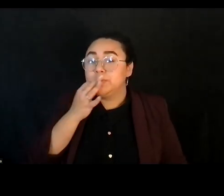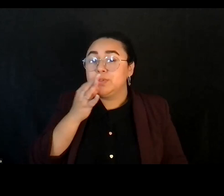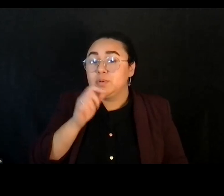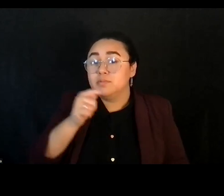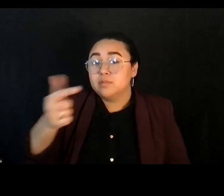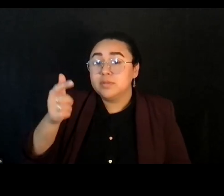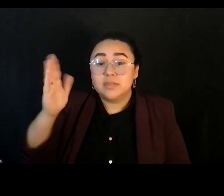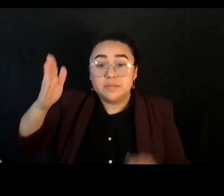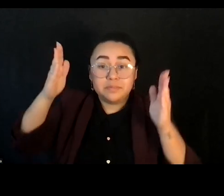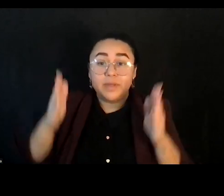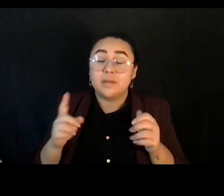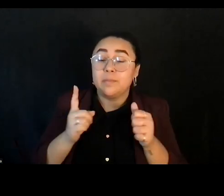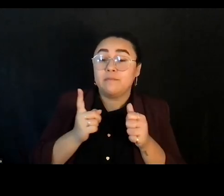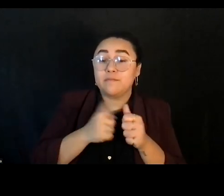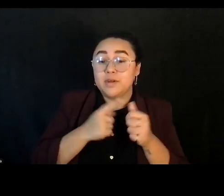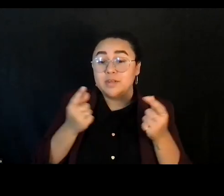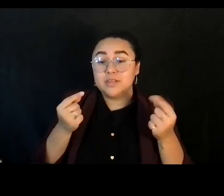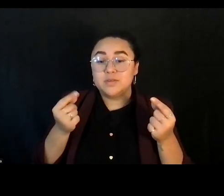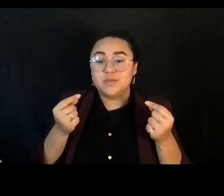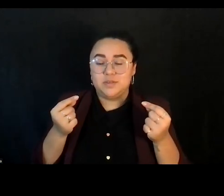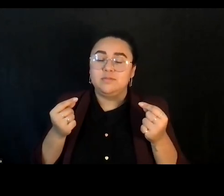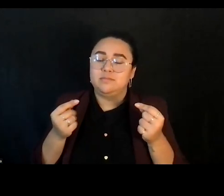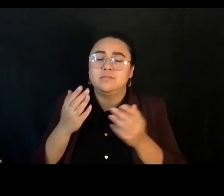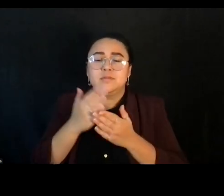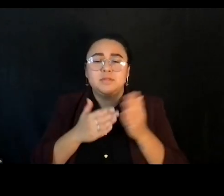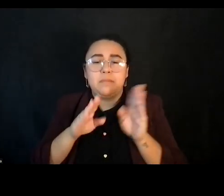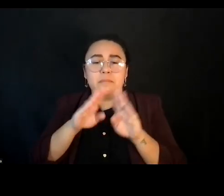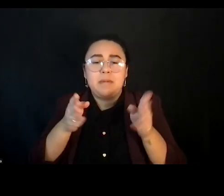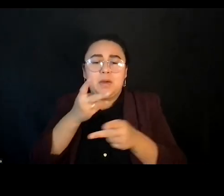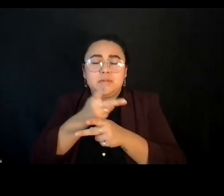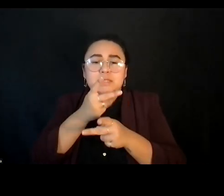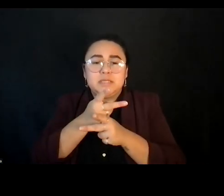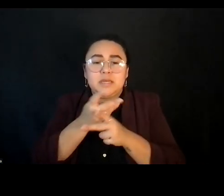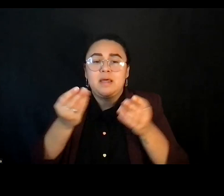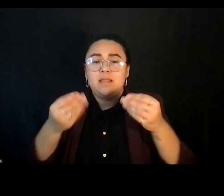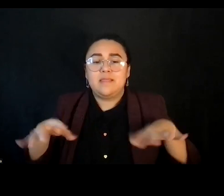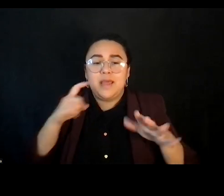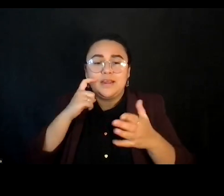But first, I would like to do a bit of housekeeping and do our land acknowledgments.